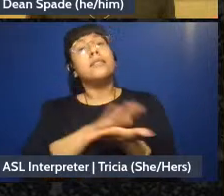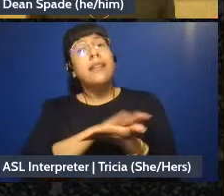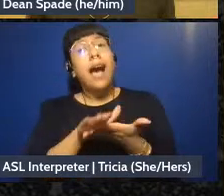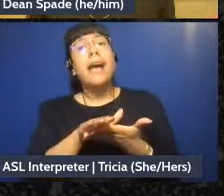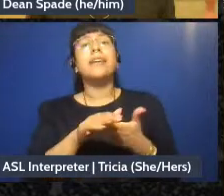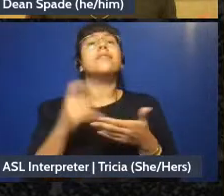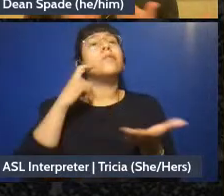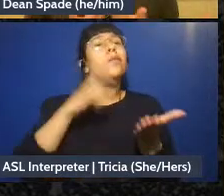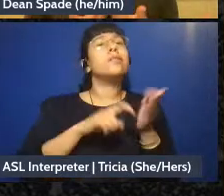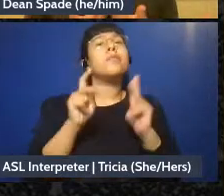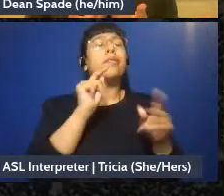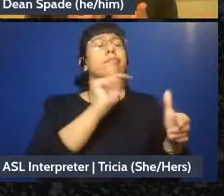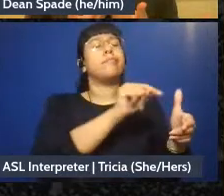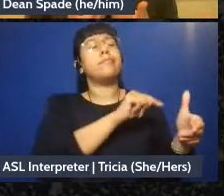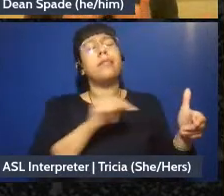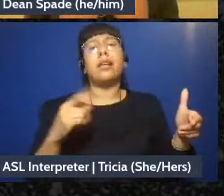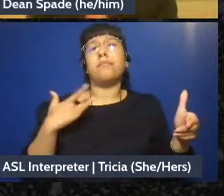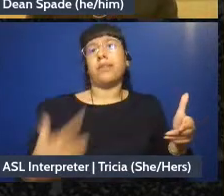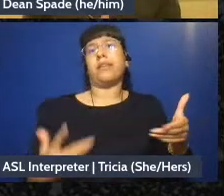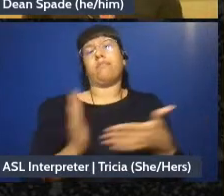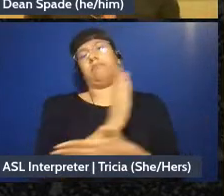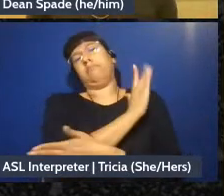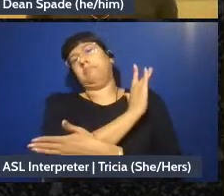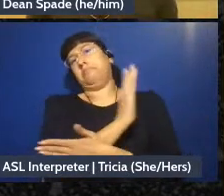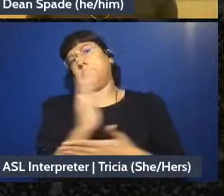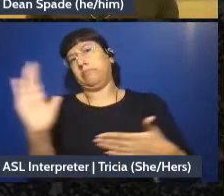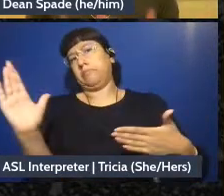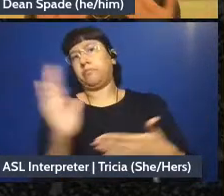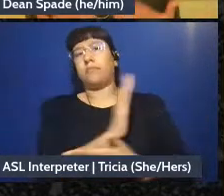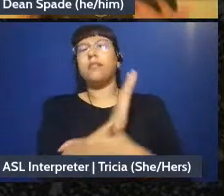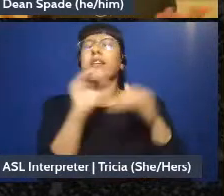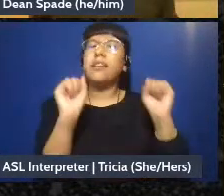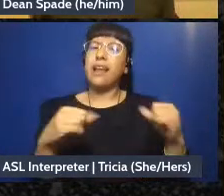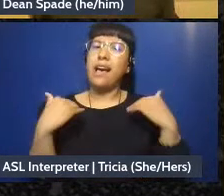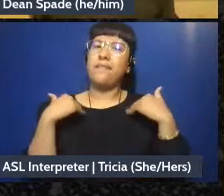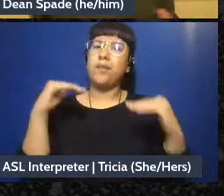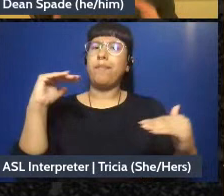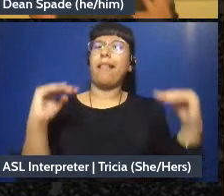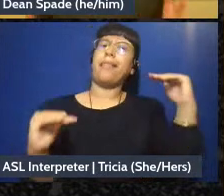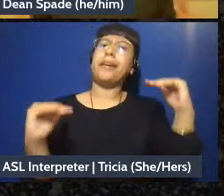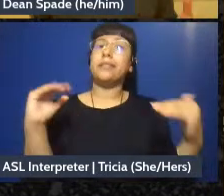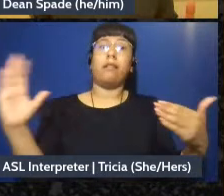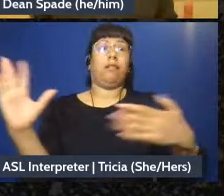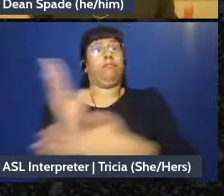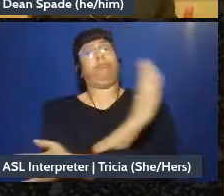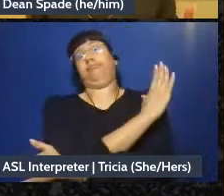between, because hopefully we can find a balance. Neither of those things are a totally great plan,